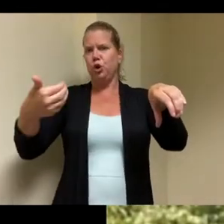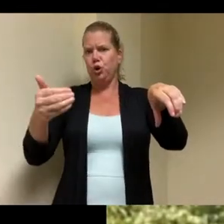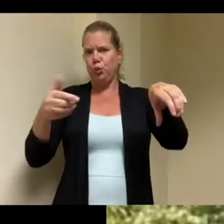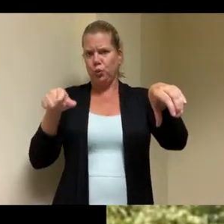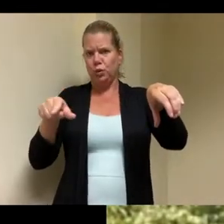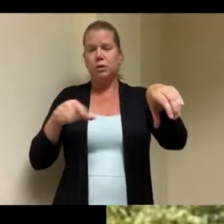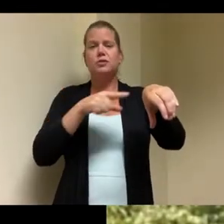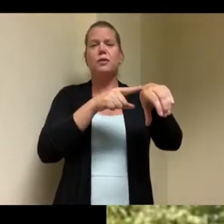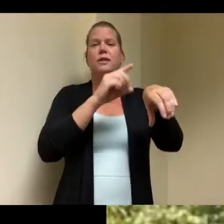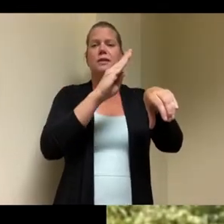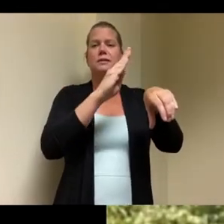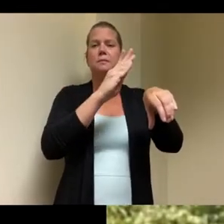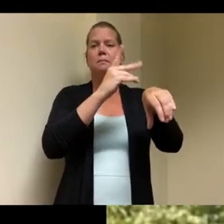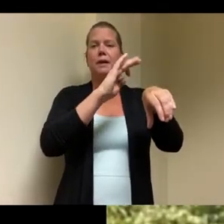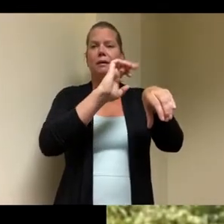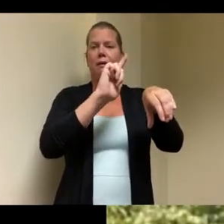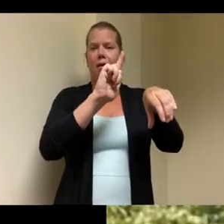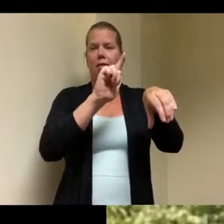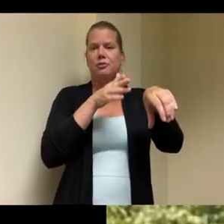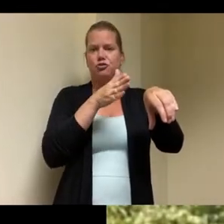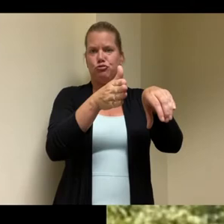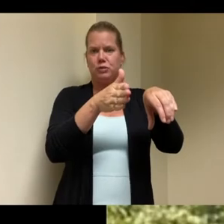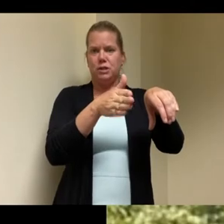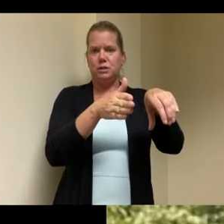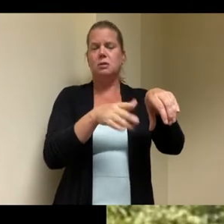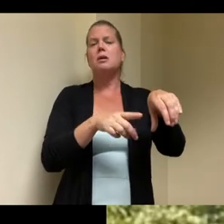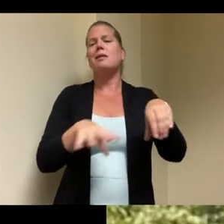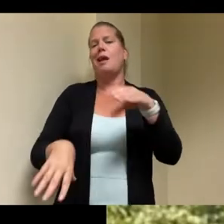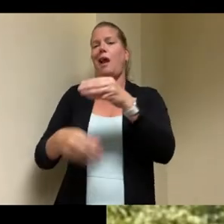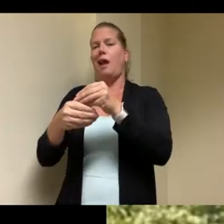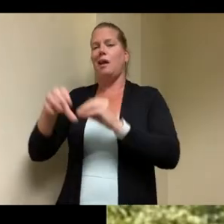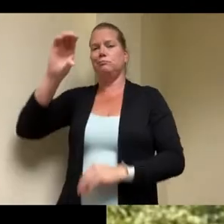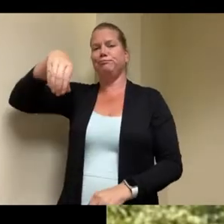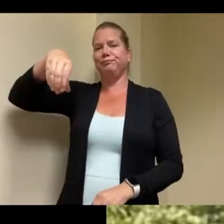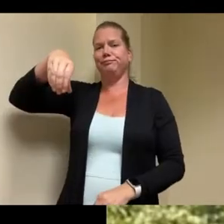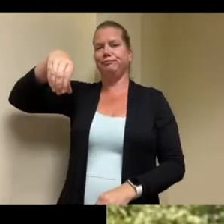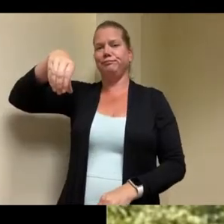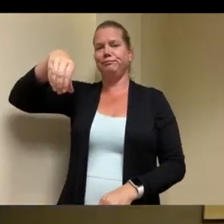remained and this one was added to the rear and we subdivided the two lots